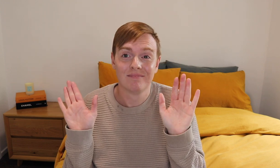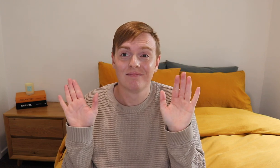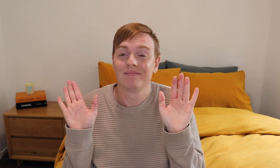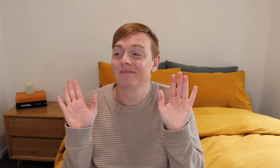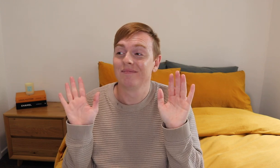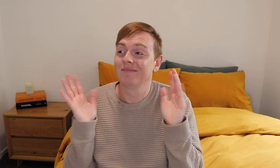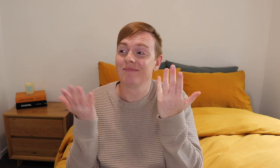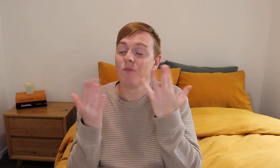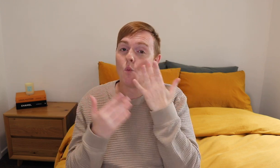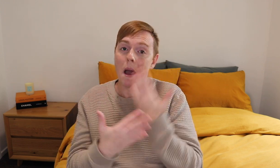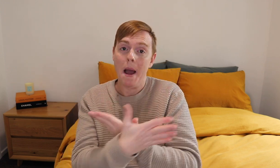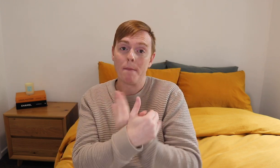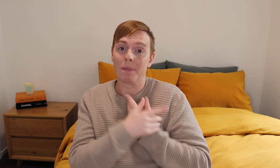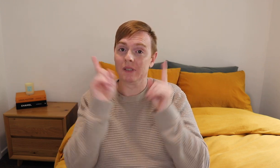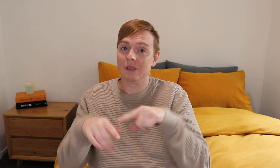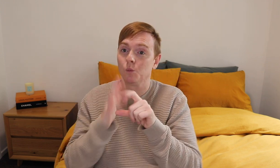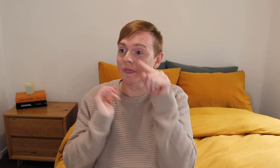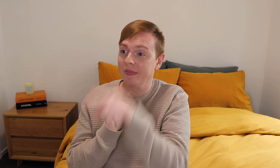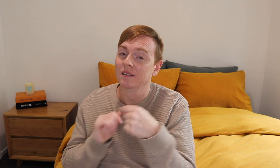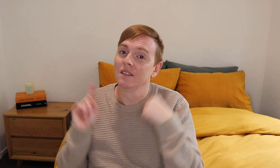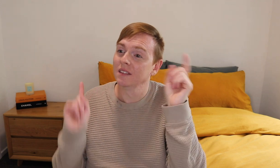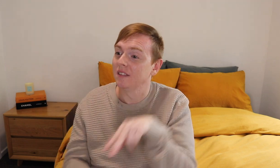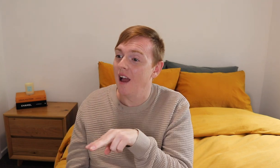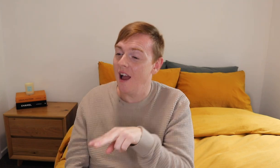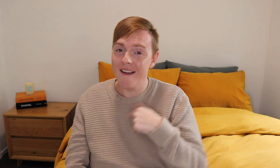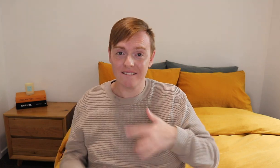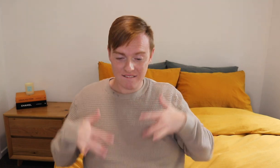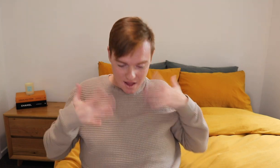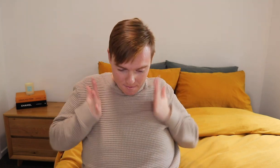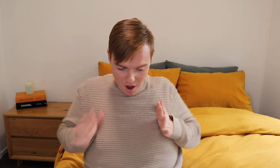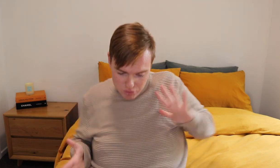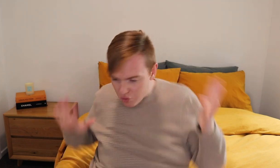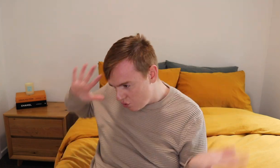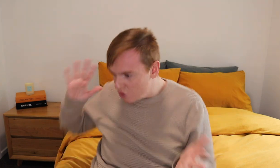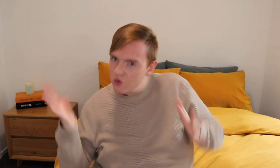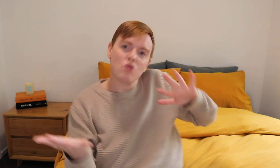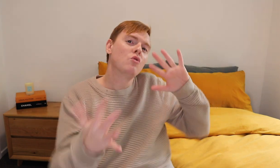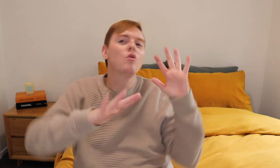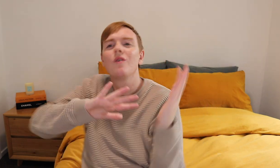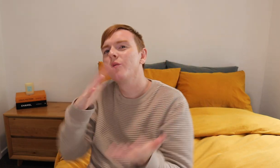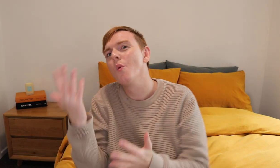When EmmaMemma starts doing this Twirly Tuesday dance, it made my body feel the movements.